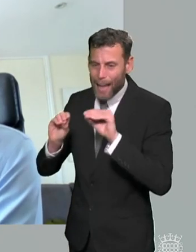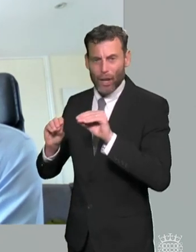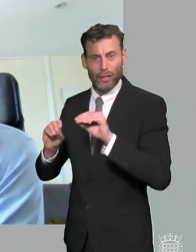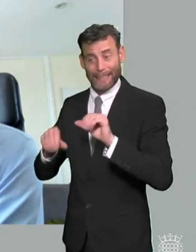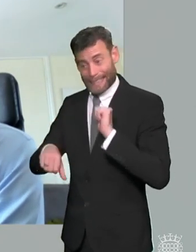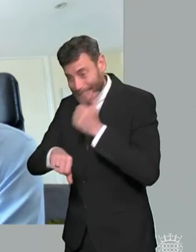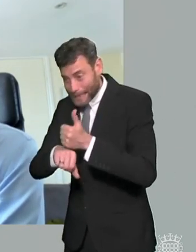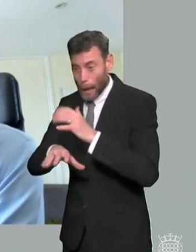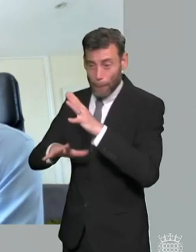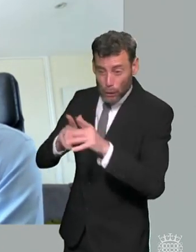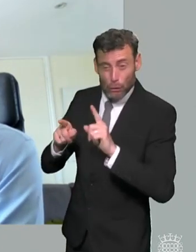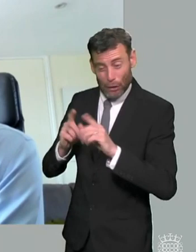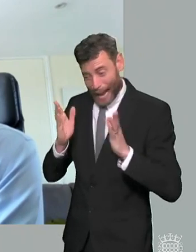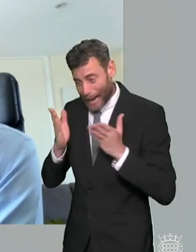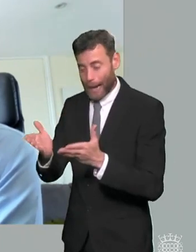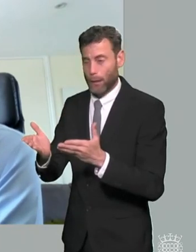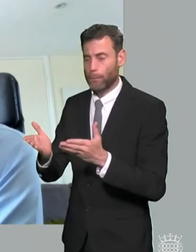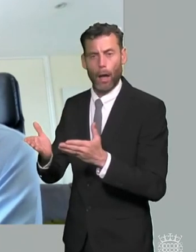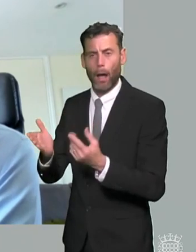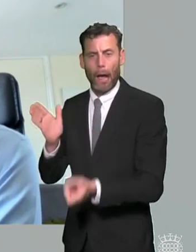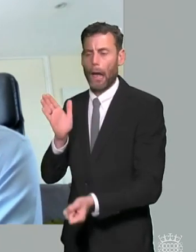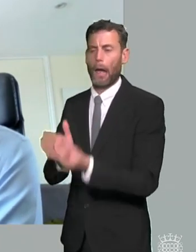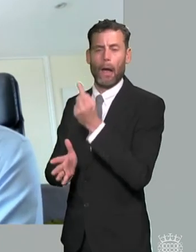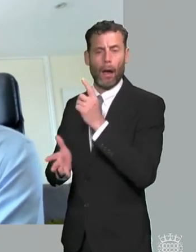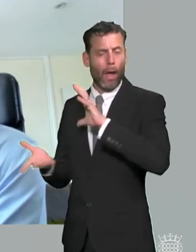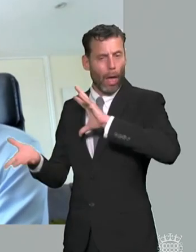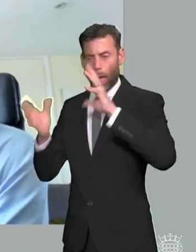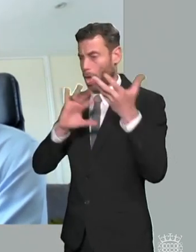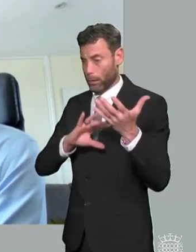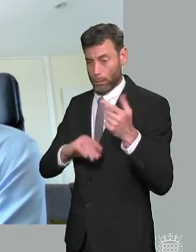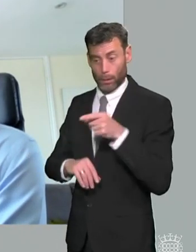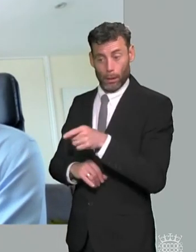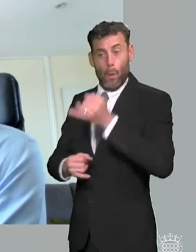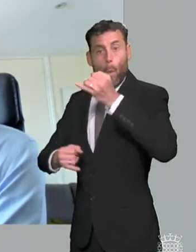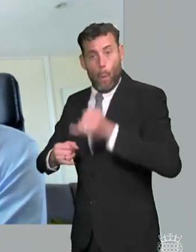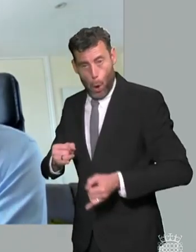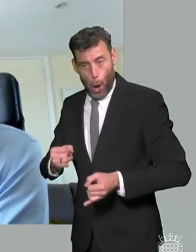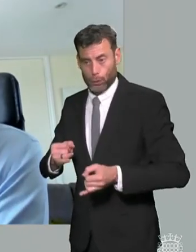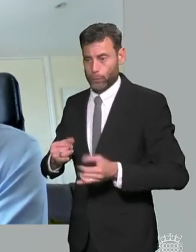worse physical conditions for example through missing physiotherapy um we and we also have